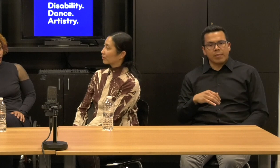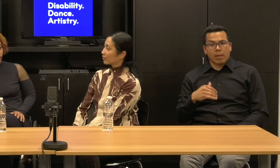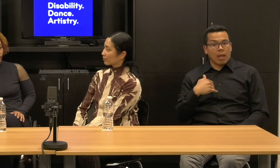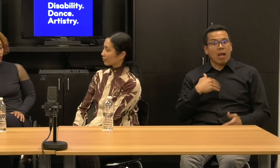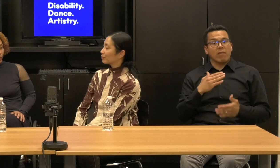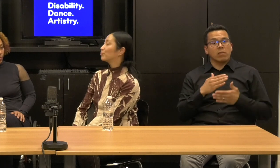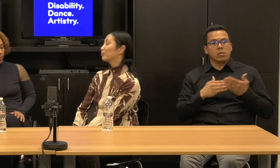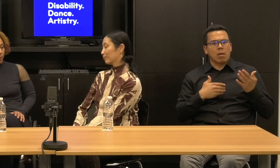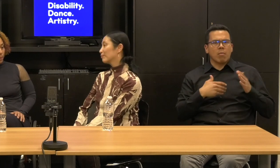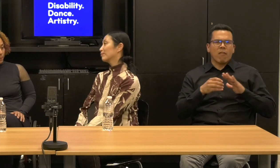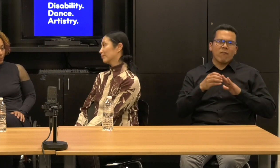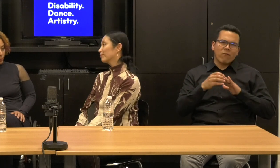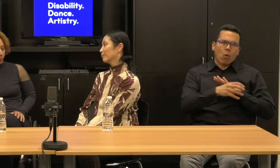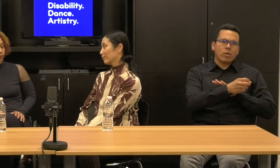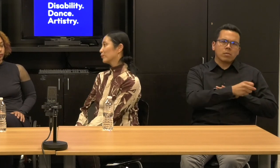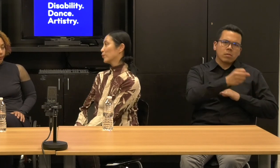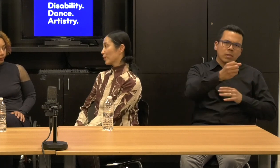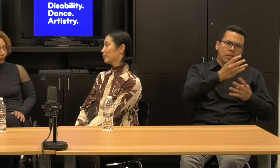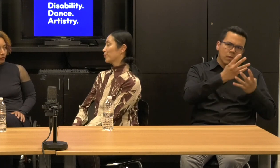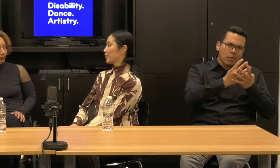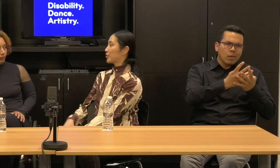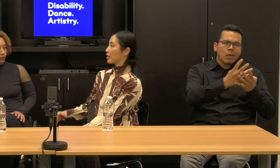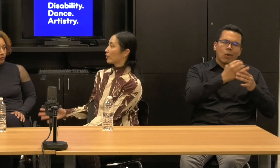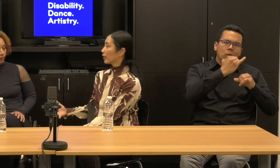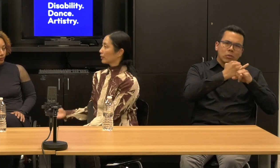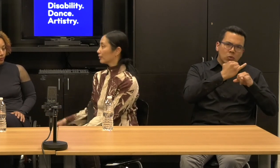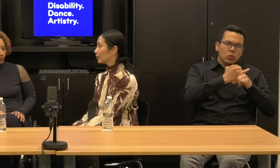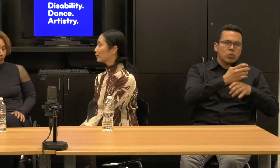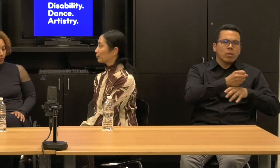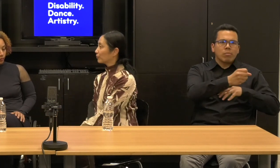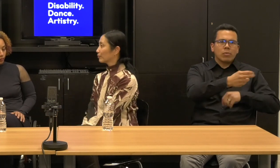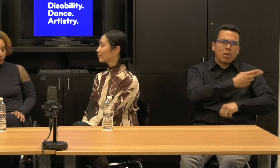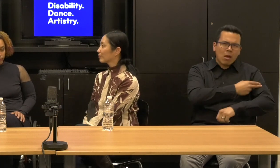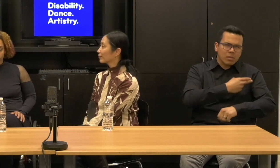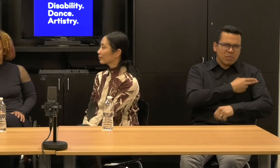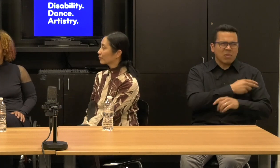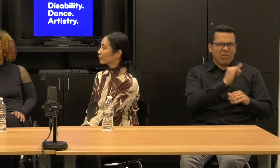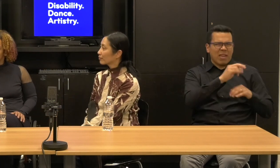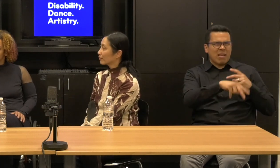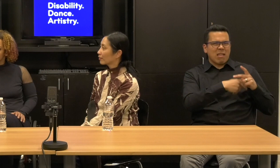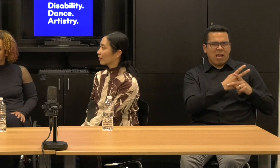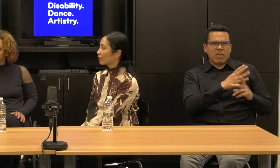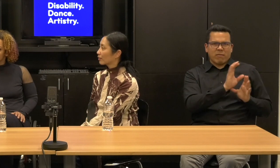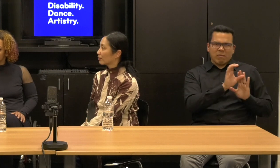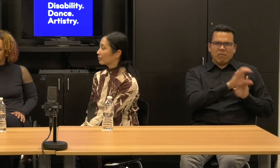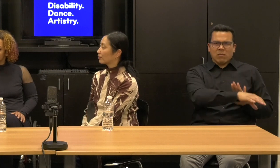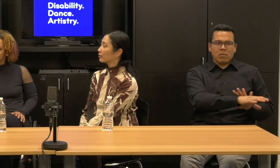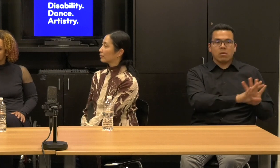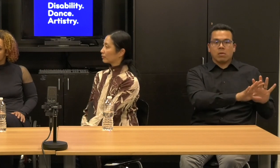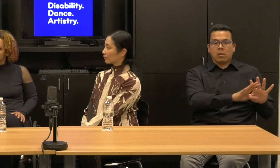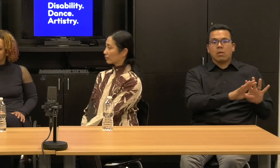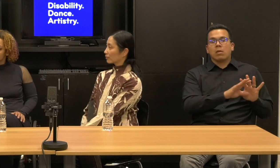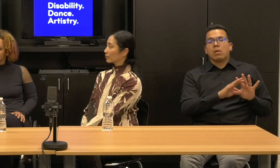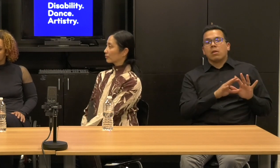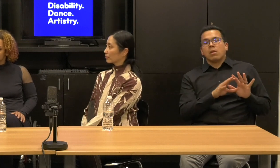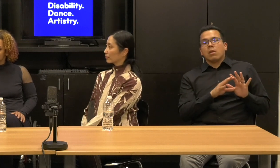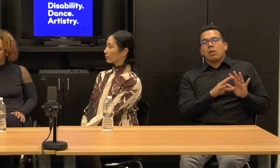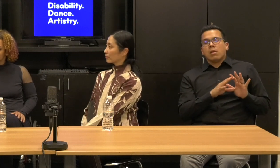of forced medicalization enforced institutionalization and yeah. So just so it's, uh, it's sometimes apart thought of as a part, sometimes not a part